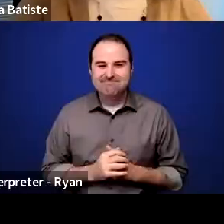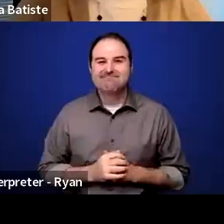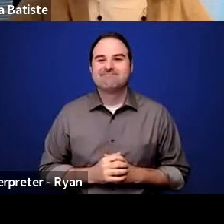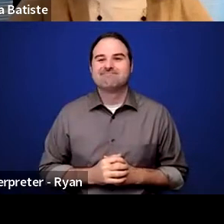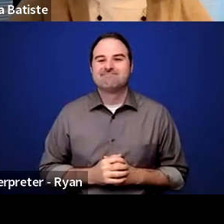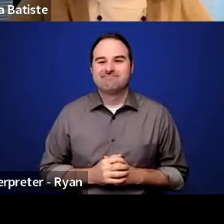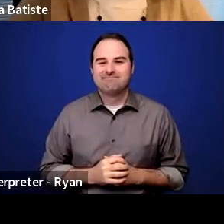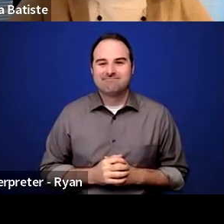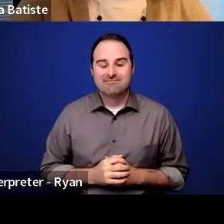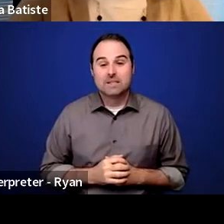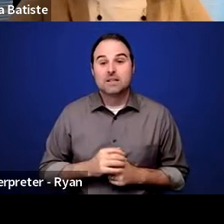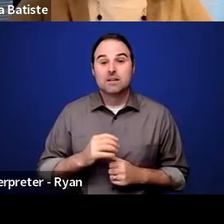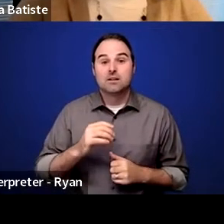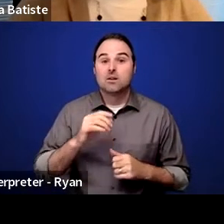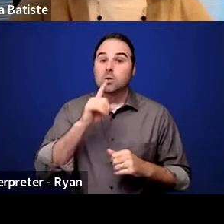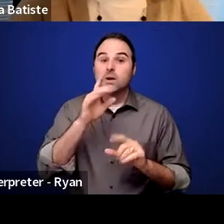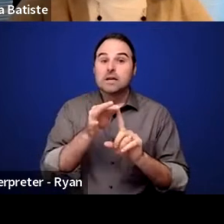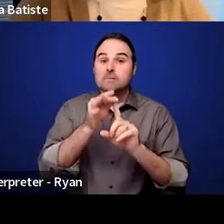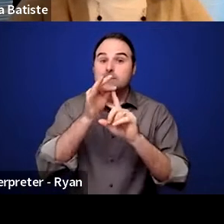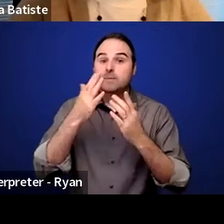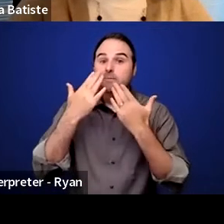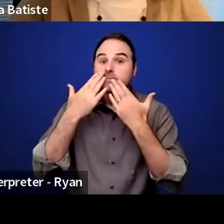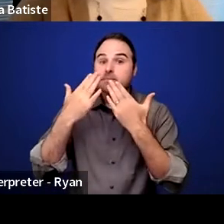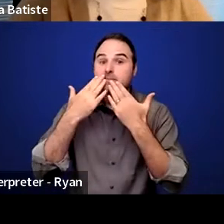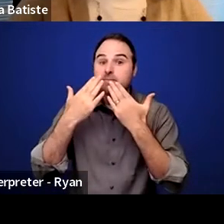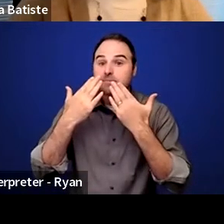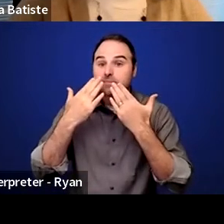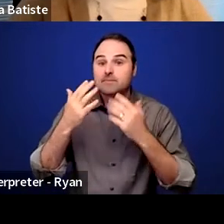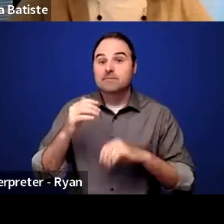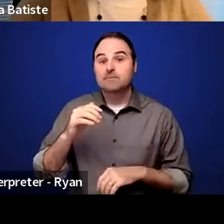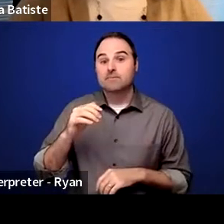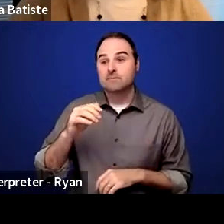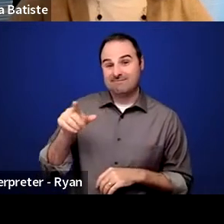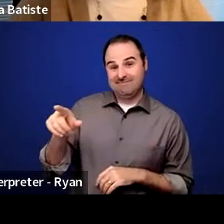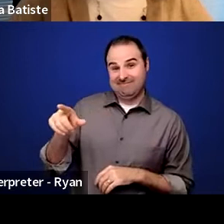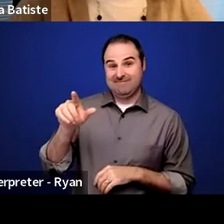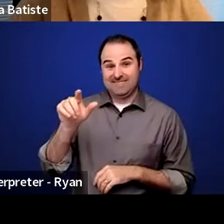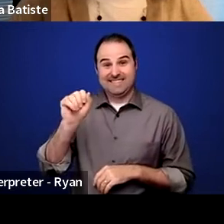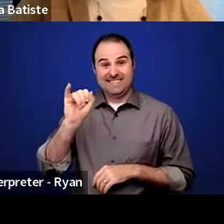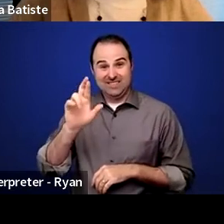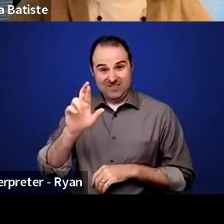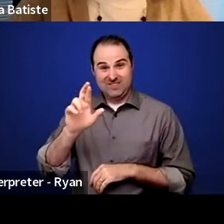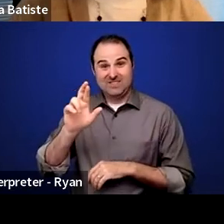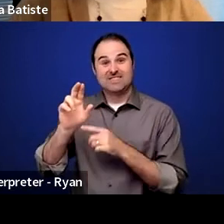Special thanks I wanna say to another one of AIR's Disability Hub and ACCESS ERG members,